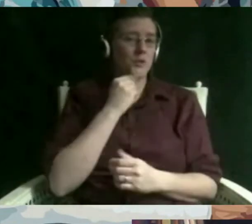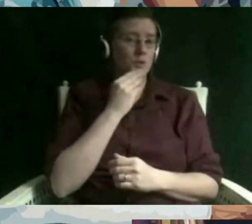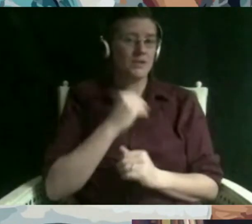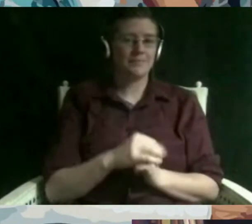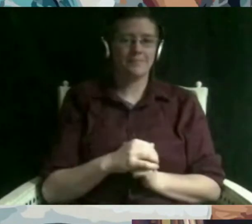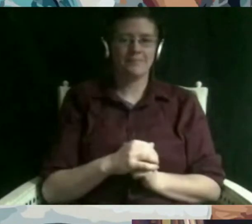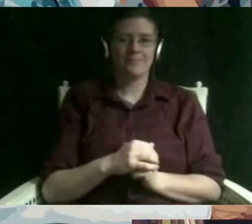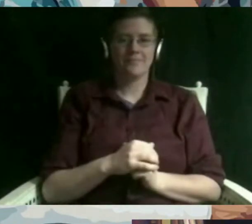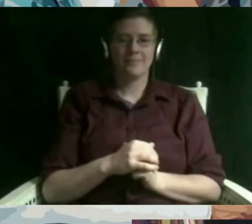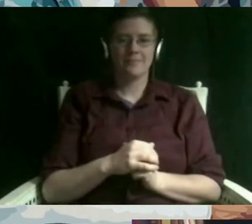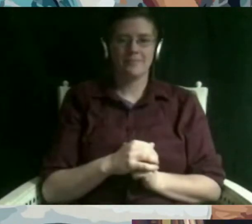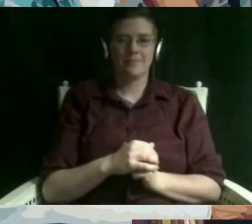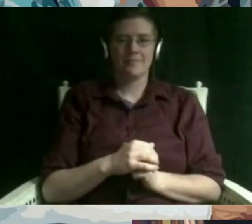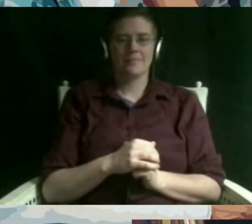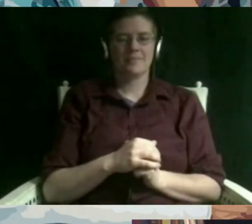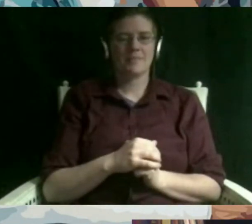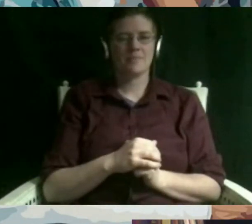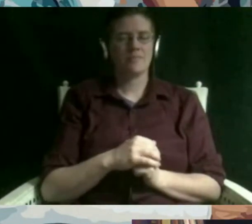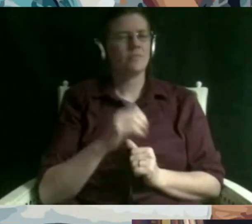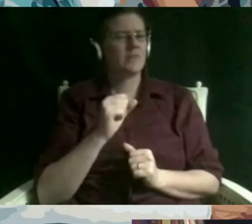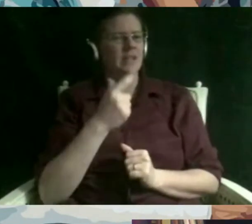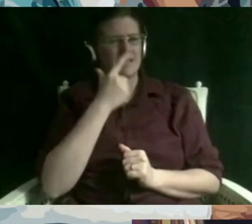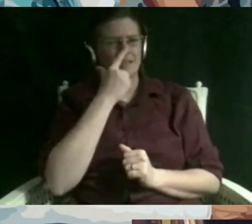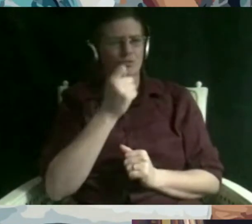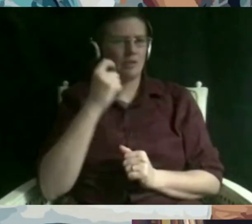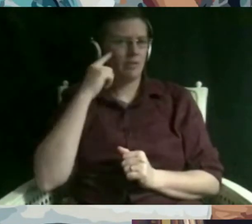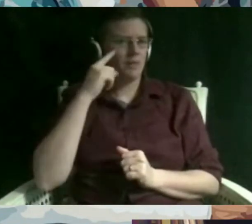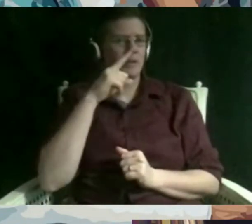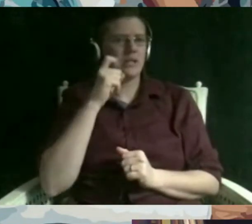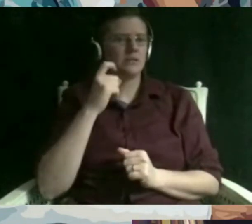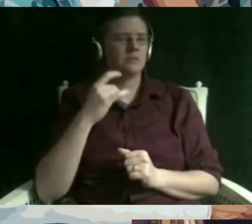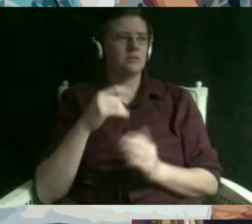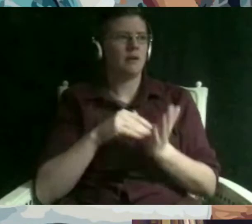really interesting thought because a lot of the time religion and spiritual practice is very